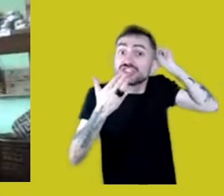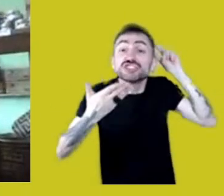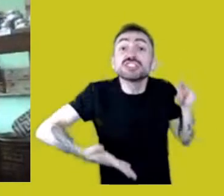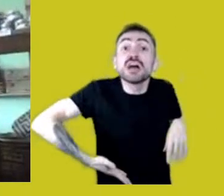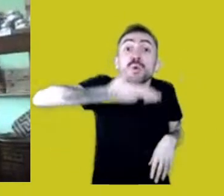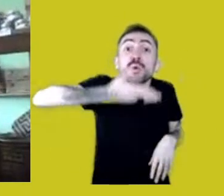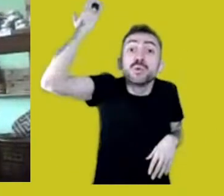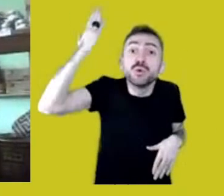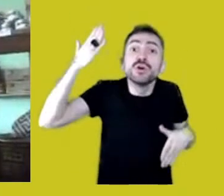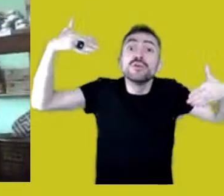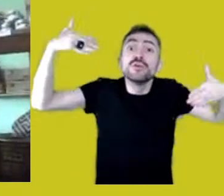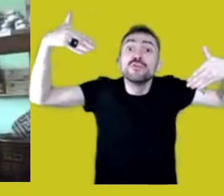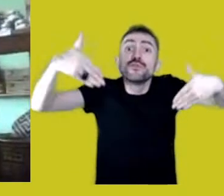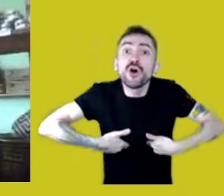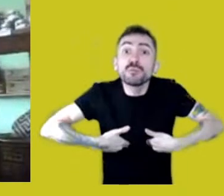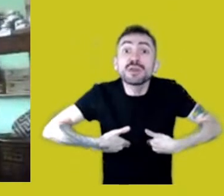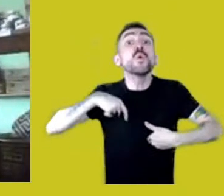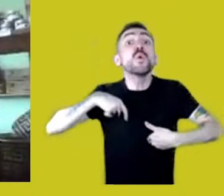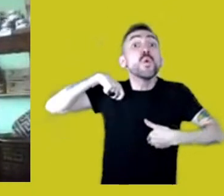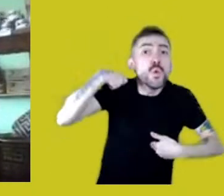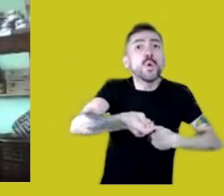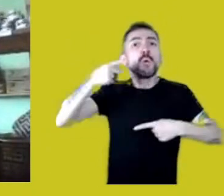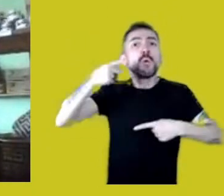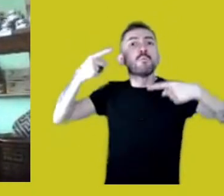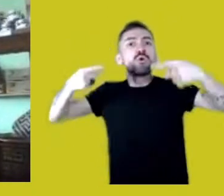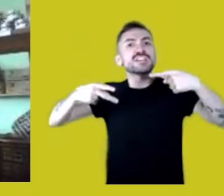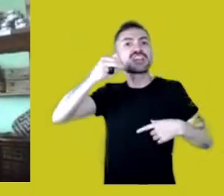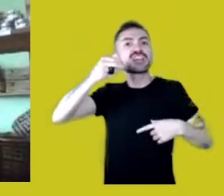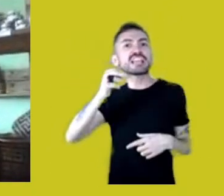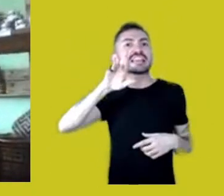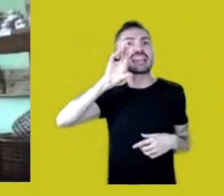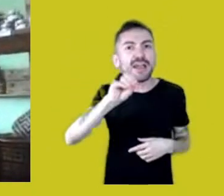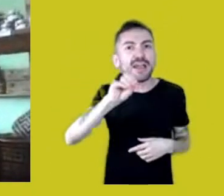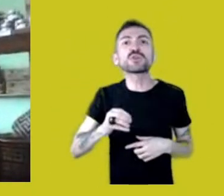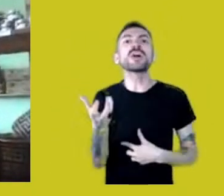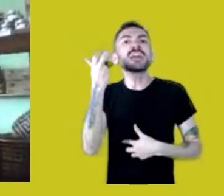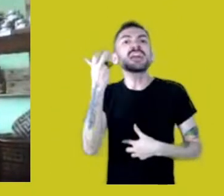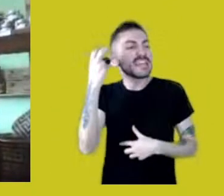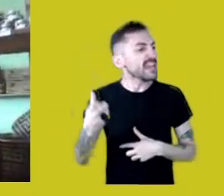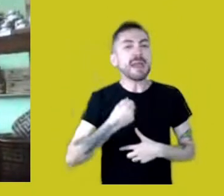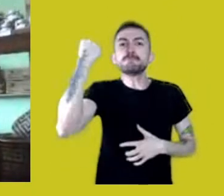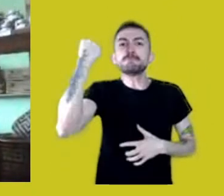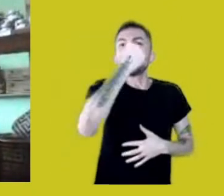That’s necropolitics. That’s producing death through a virus